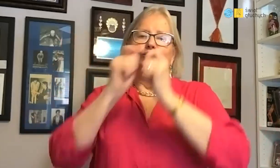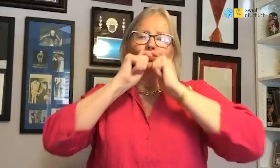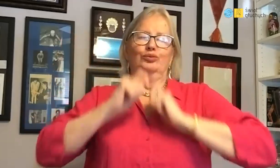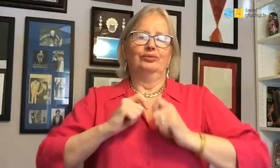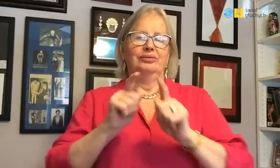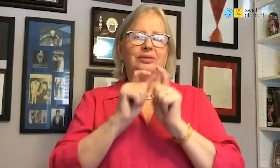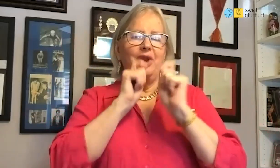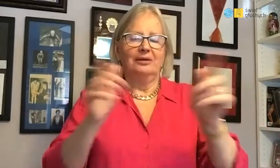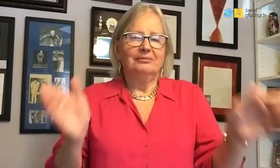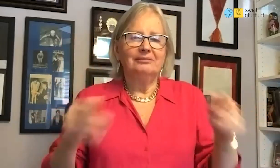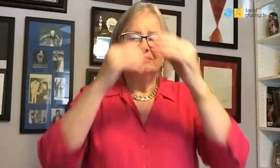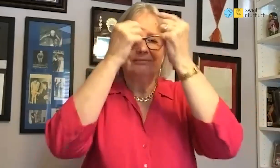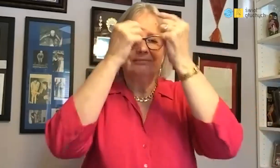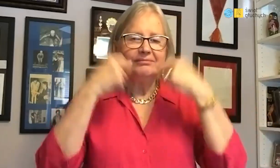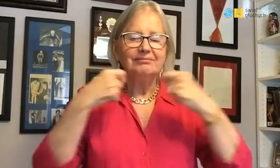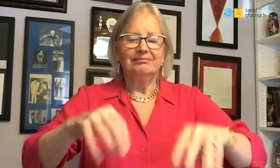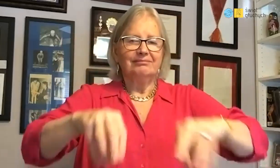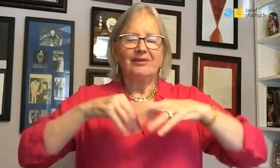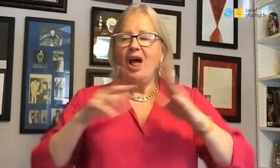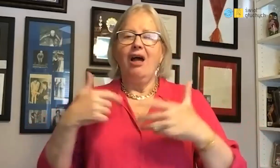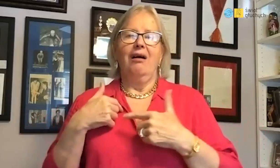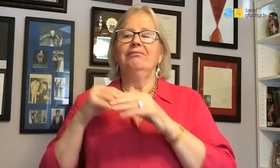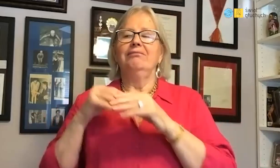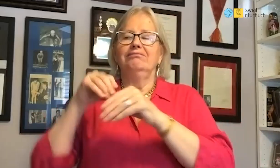I got a gift cradles, ribbons etc..